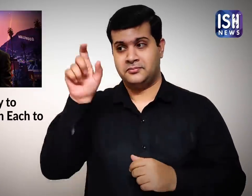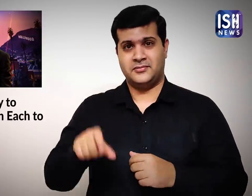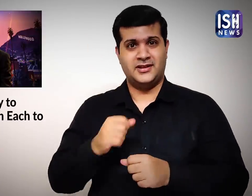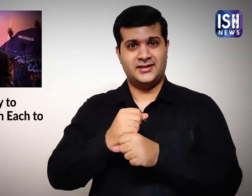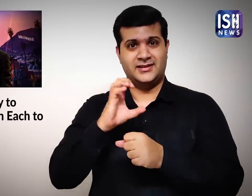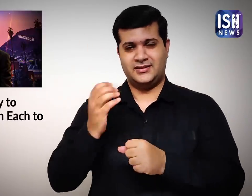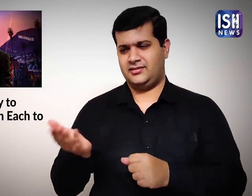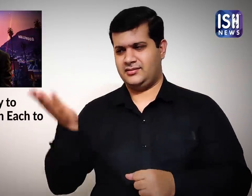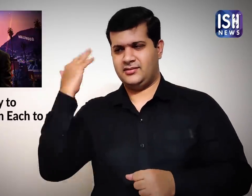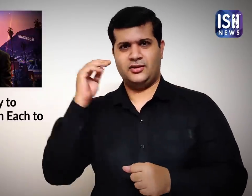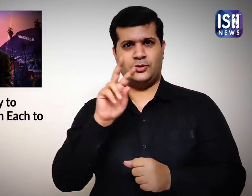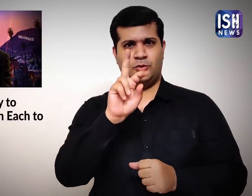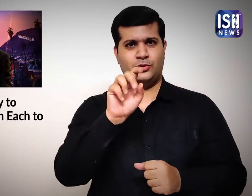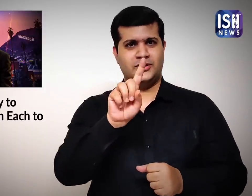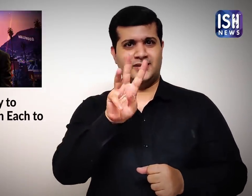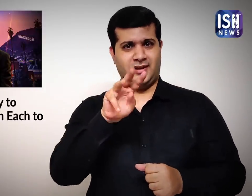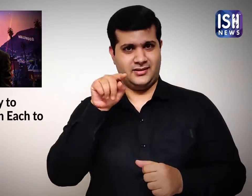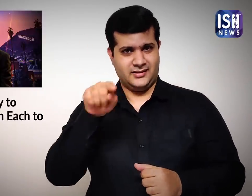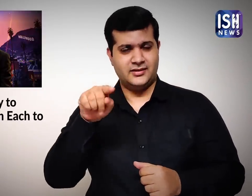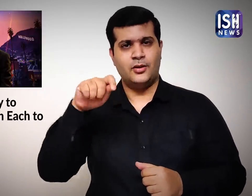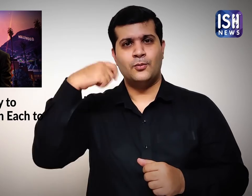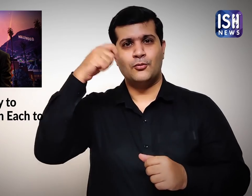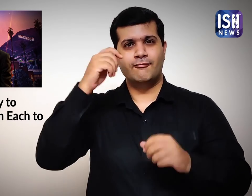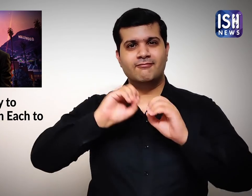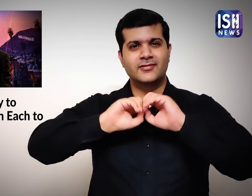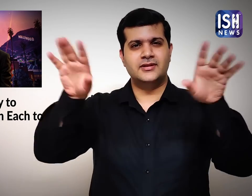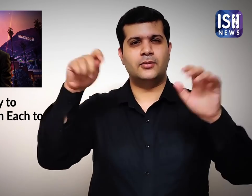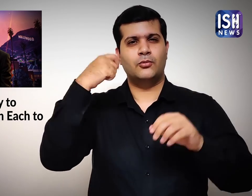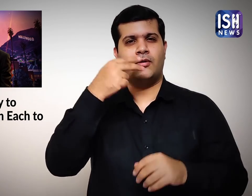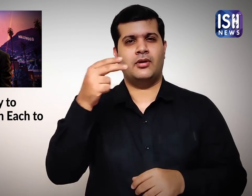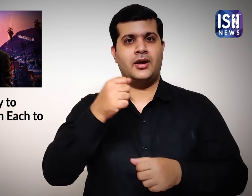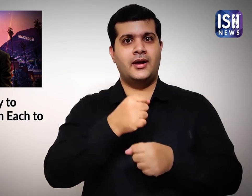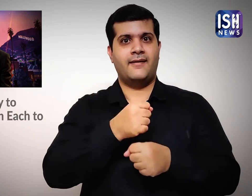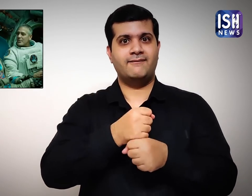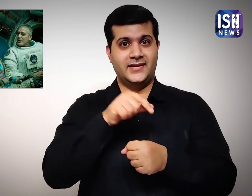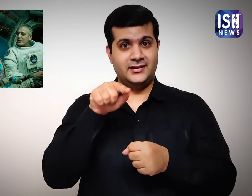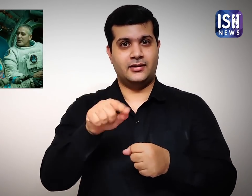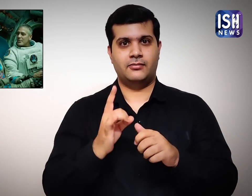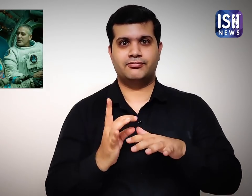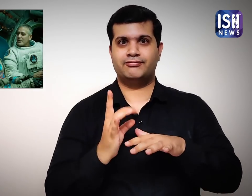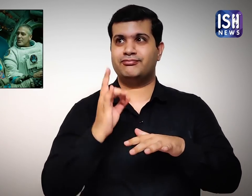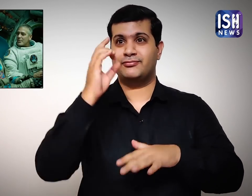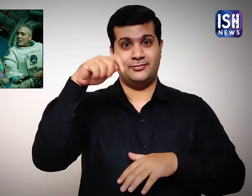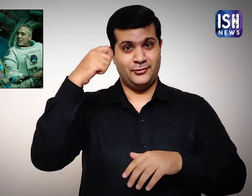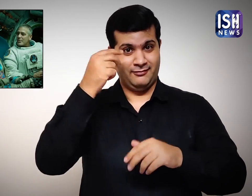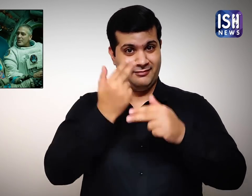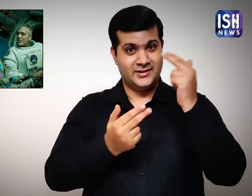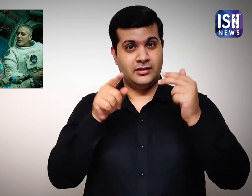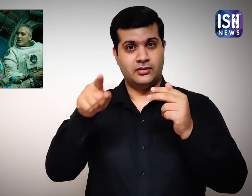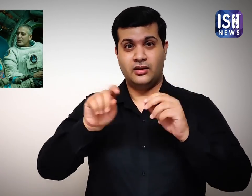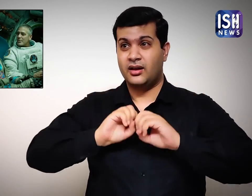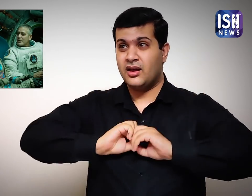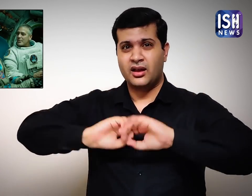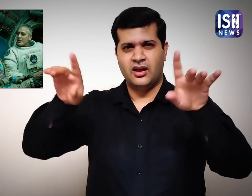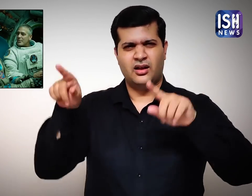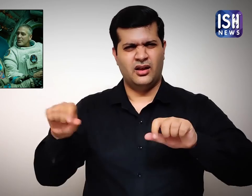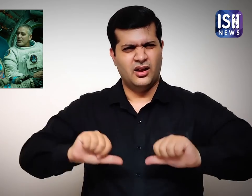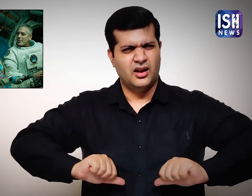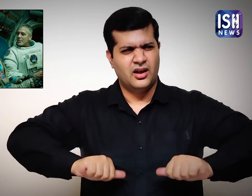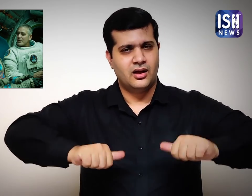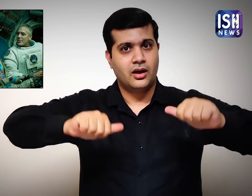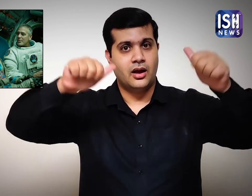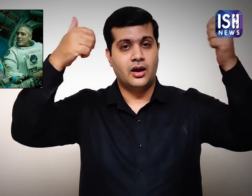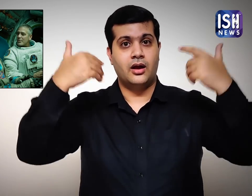Clooney revealed that after the massive success of his film Gravity in 2013